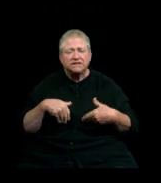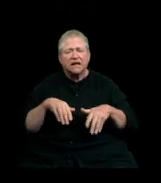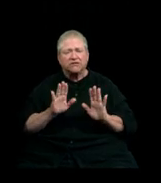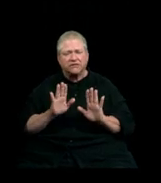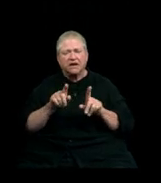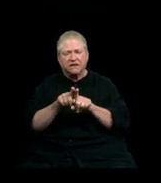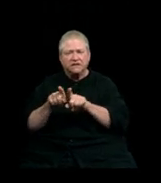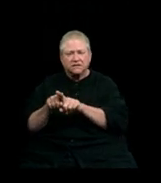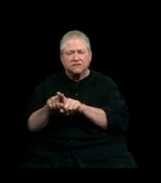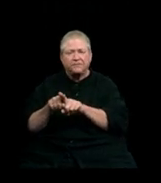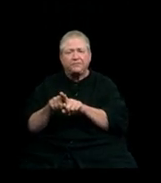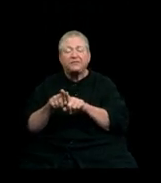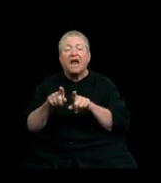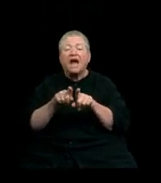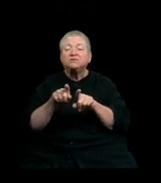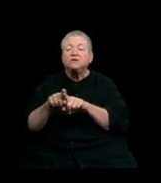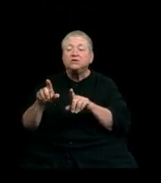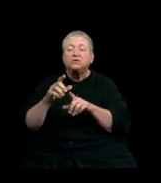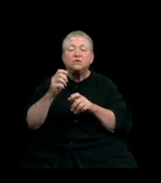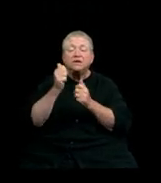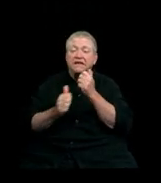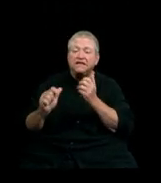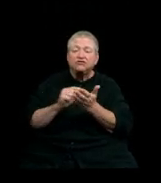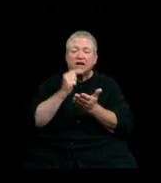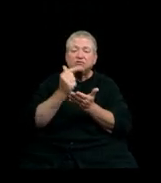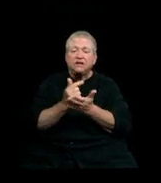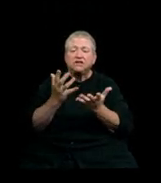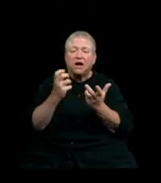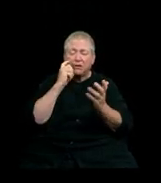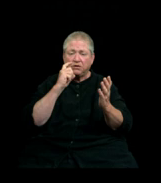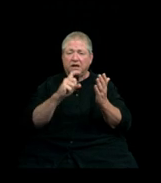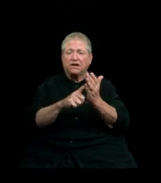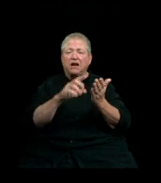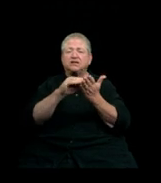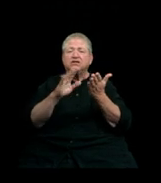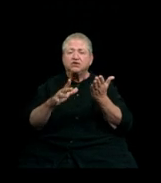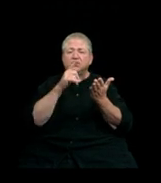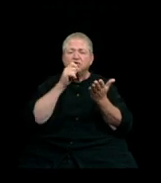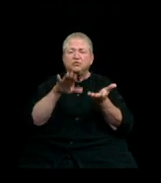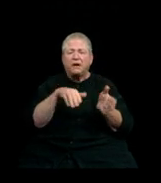As we do at every commencement ceremony, I would like to acknowledge the students who passed away this year